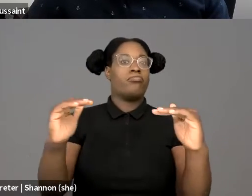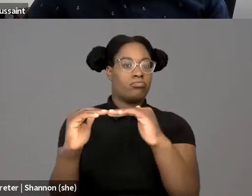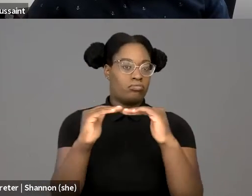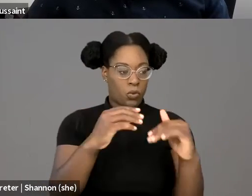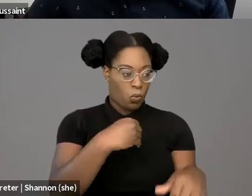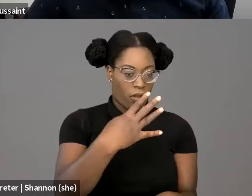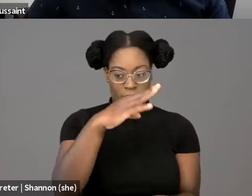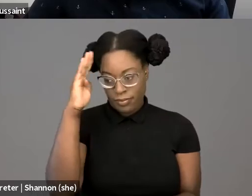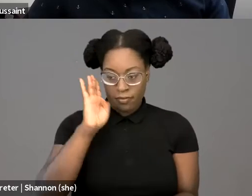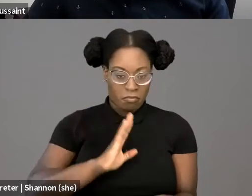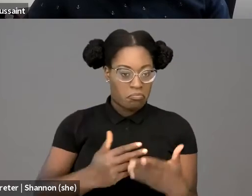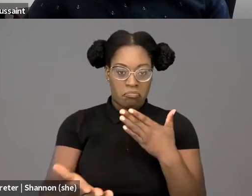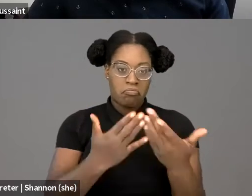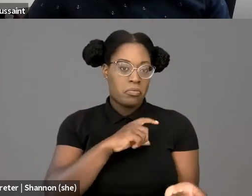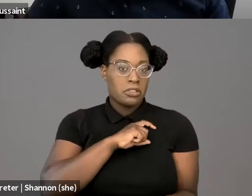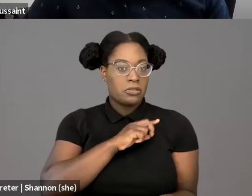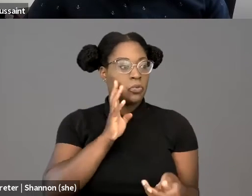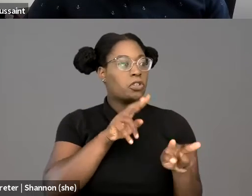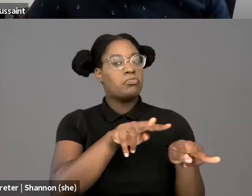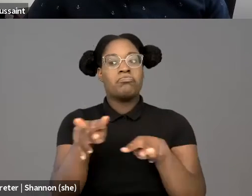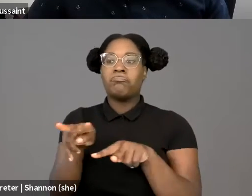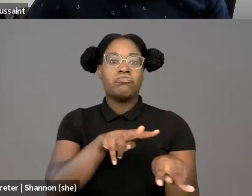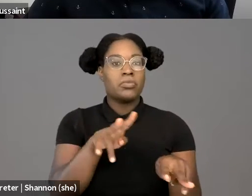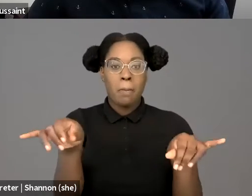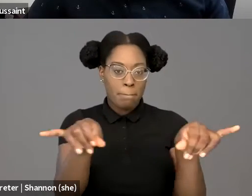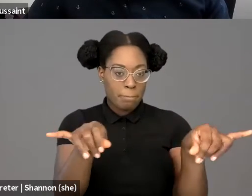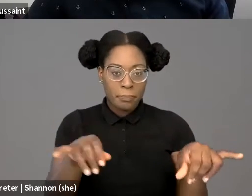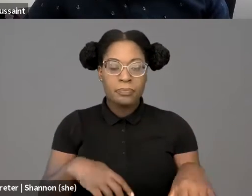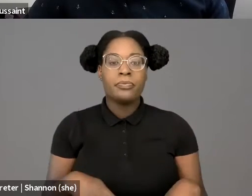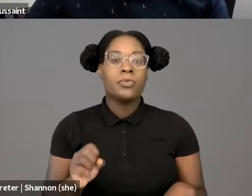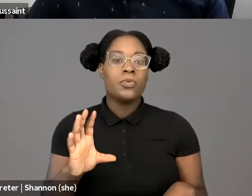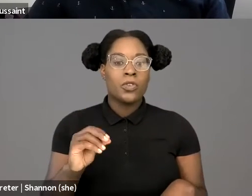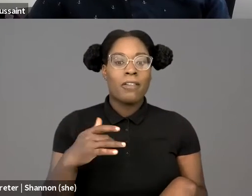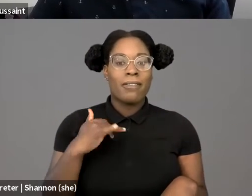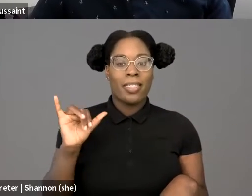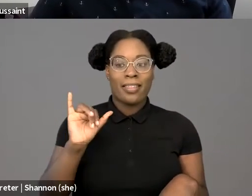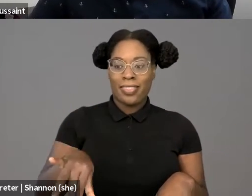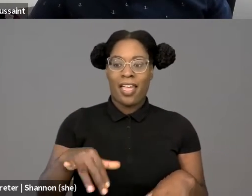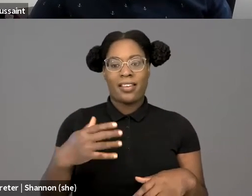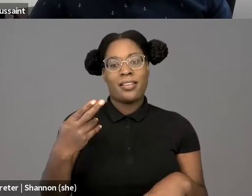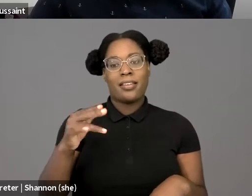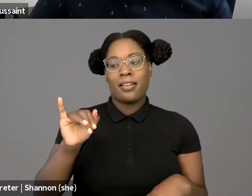it's imagining a future free of hierarchies along multiple lines, you know?